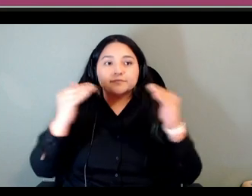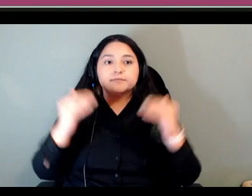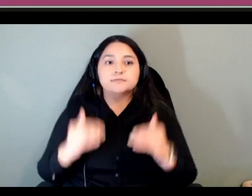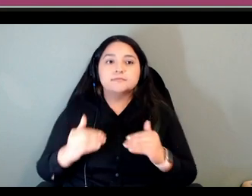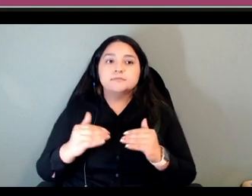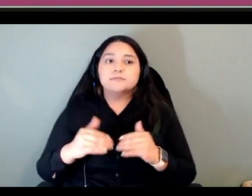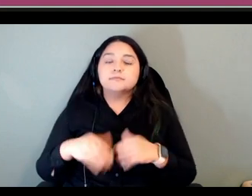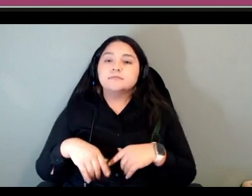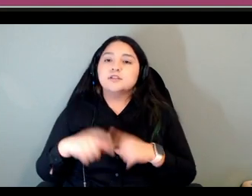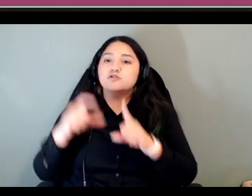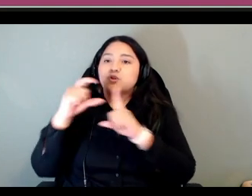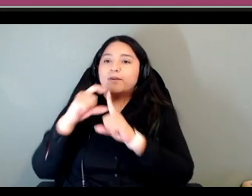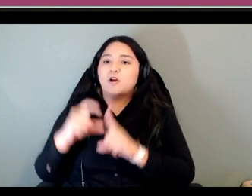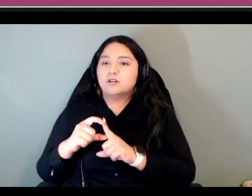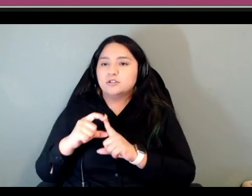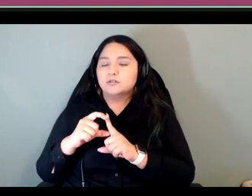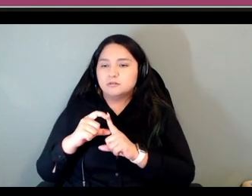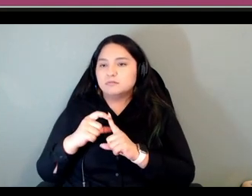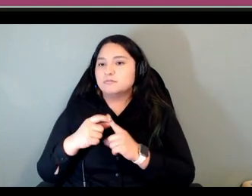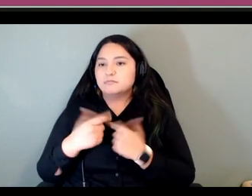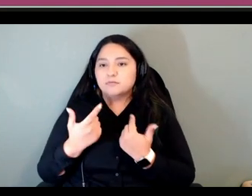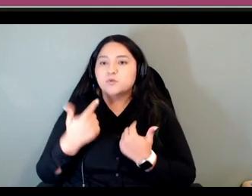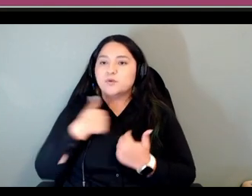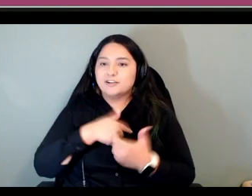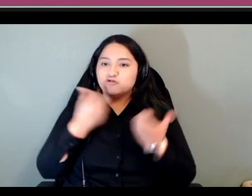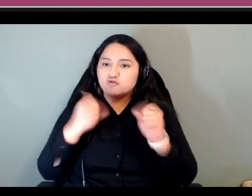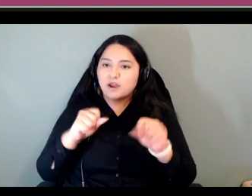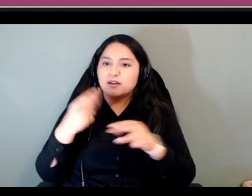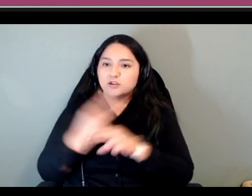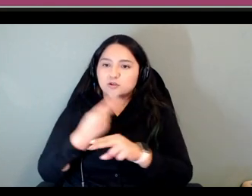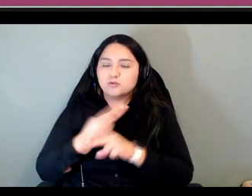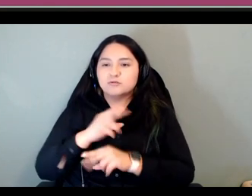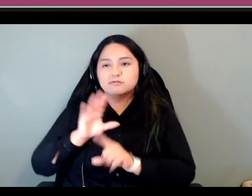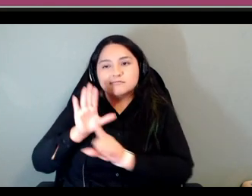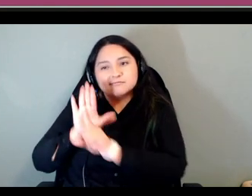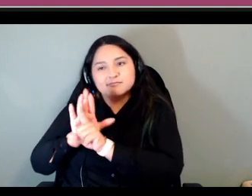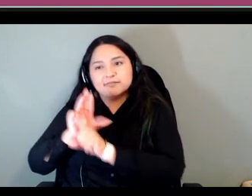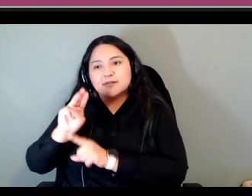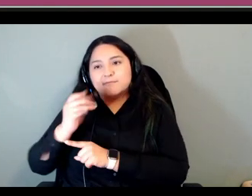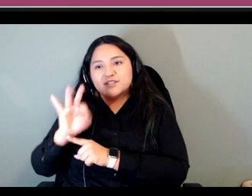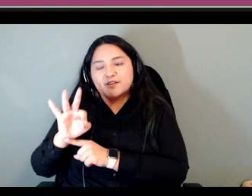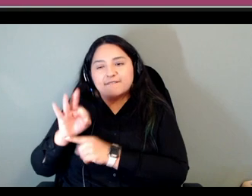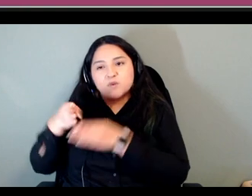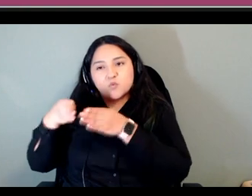possible we try to use uh mitch if internal ways of referencing grammatical phenomena